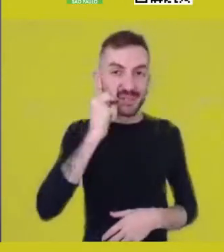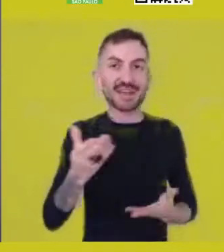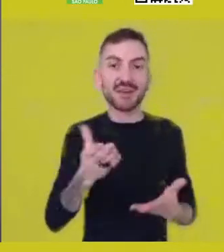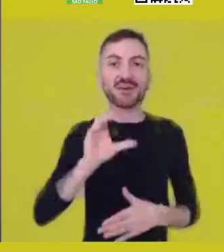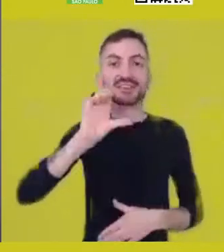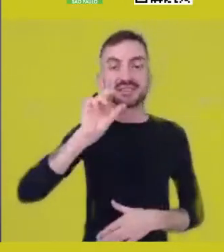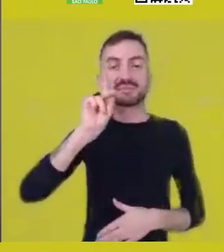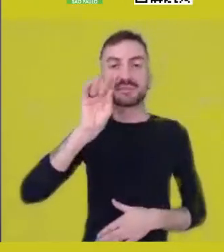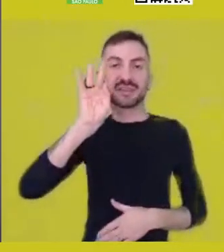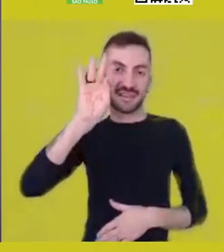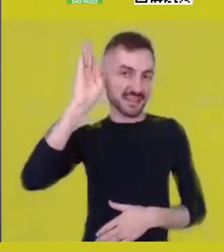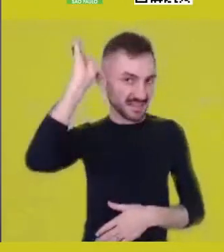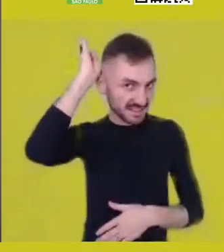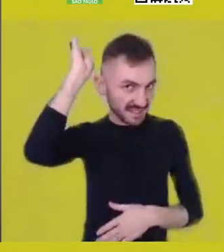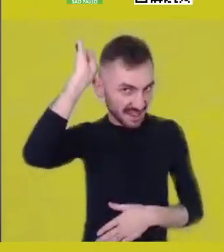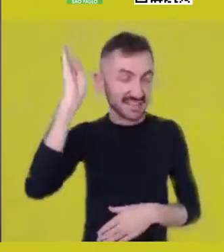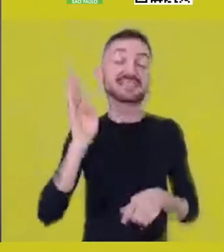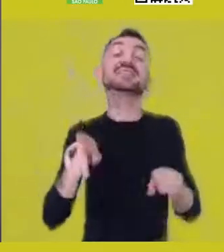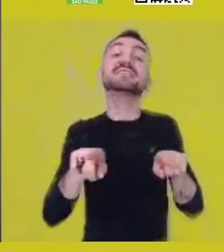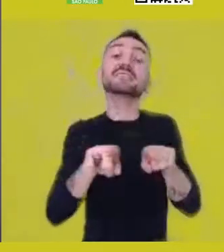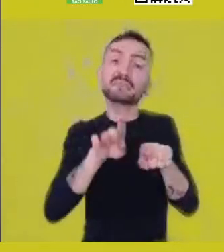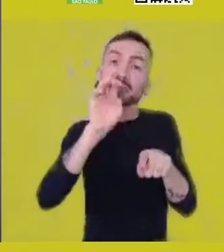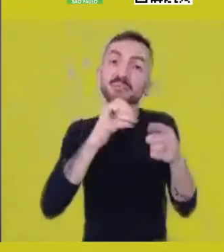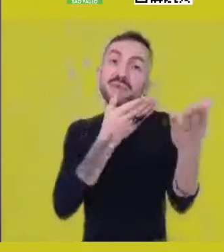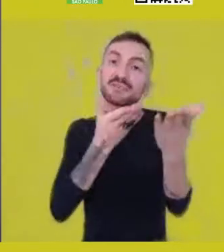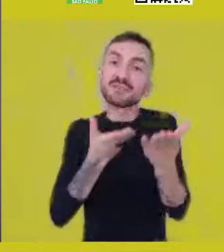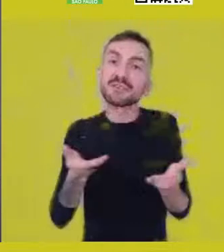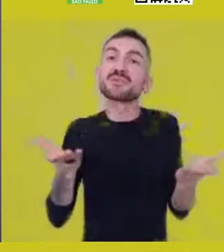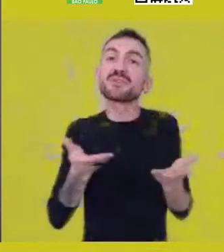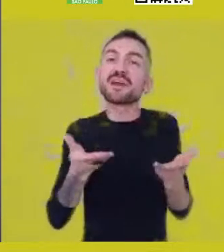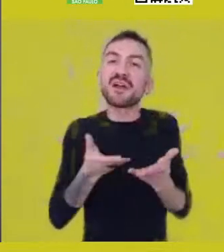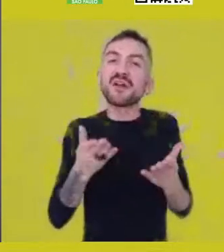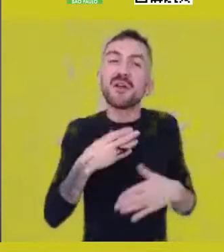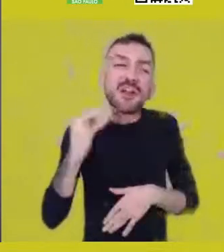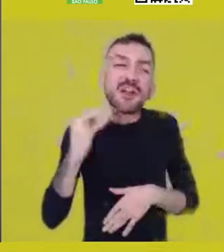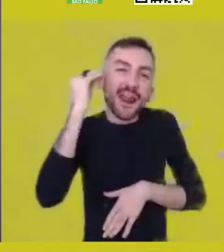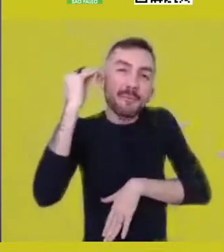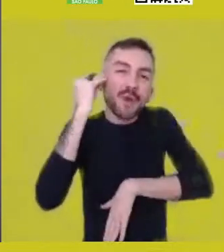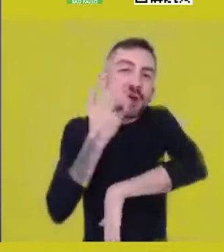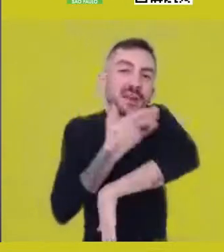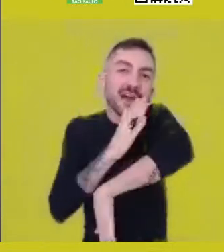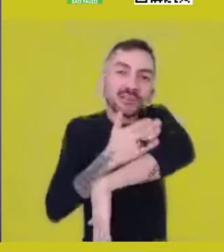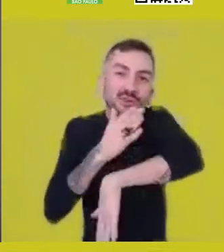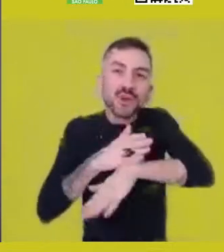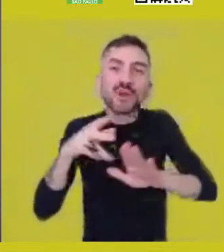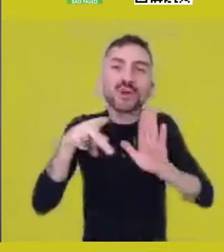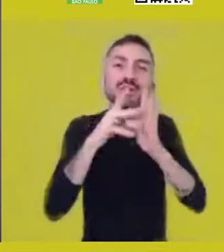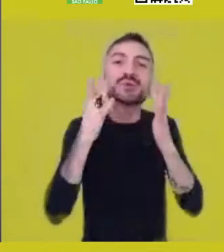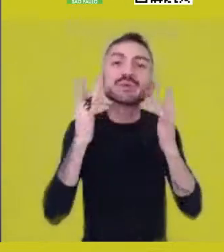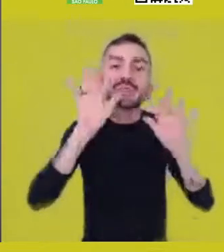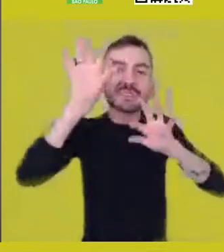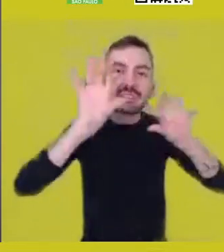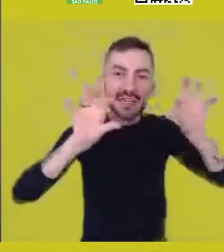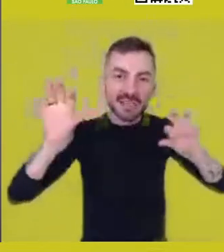to Vagamundos, a Theater Laboratory, and this first stage, Opening the Yards.